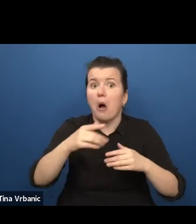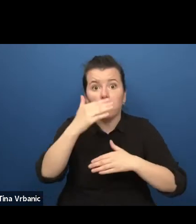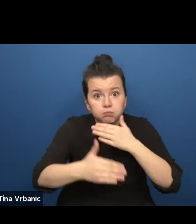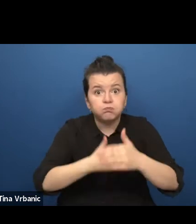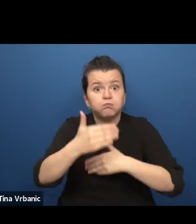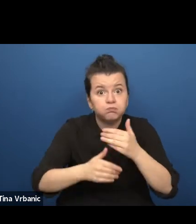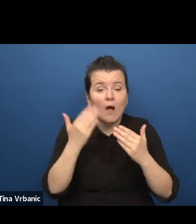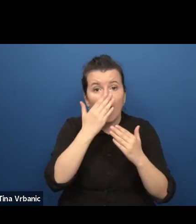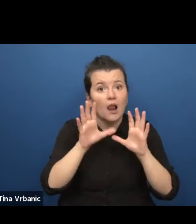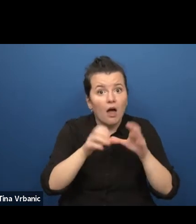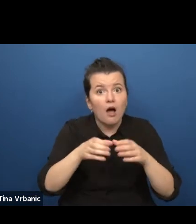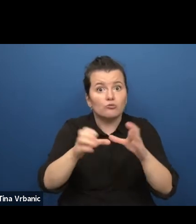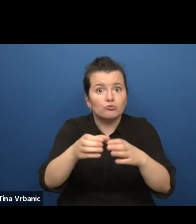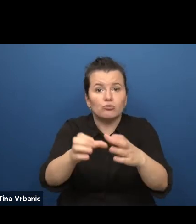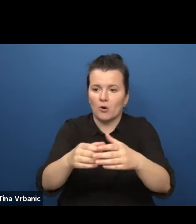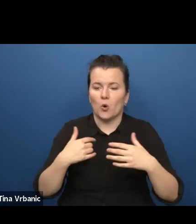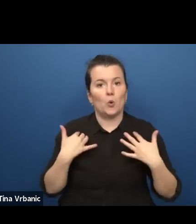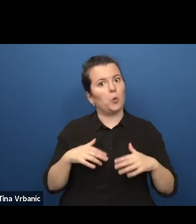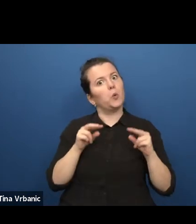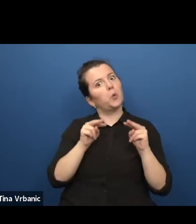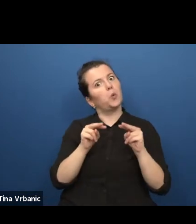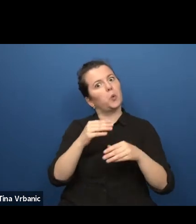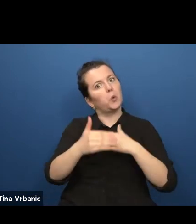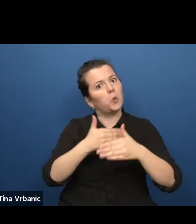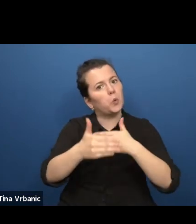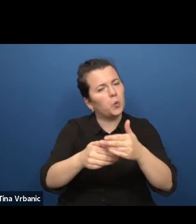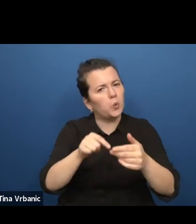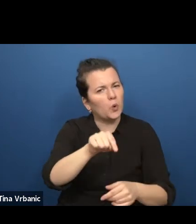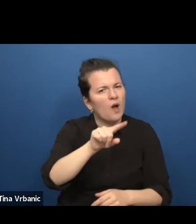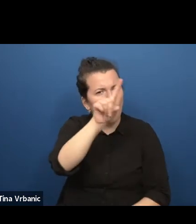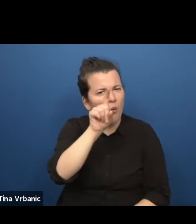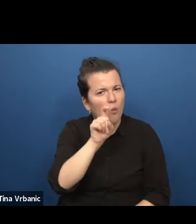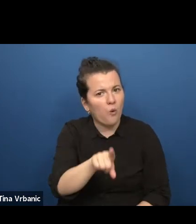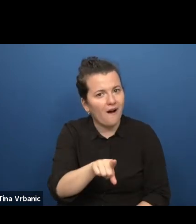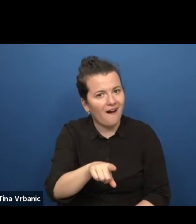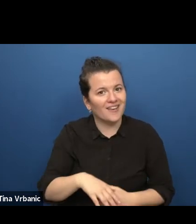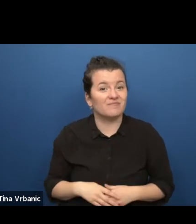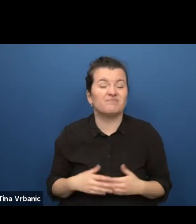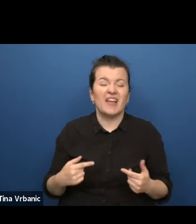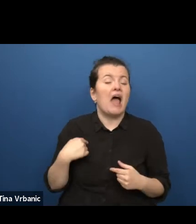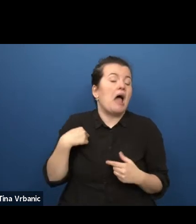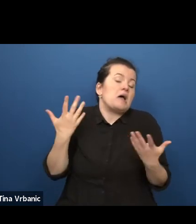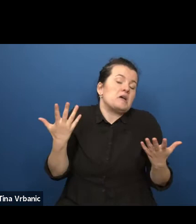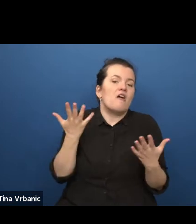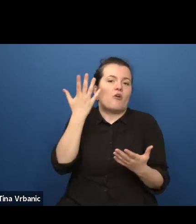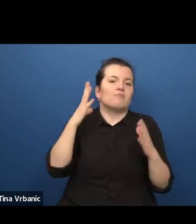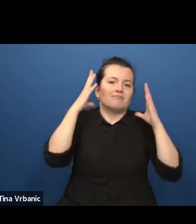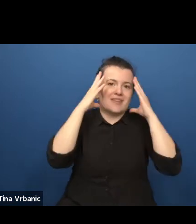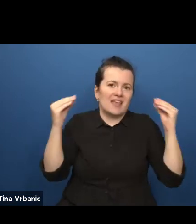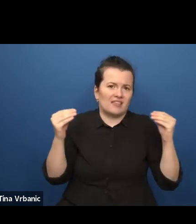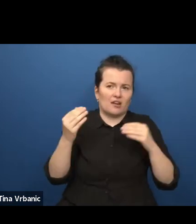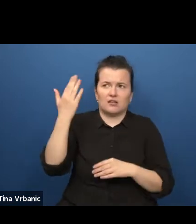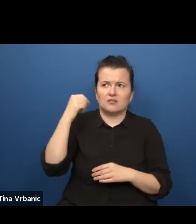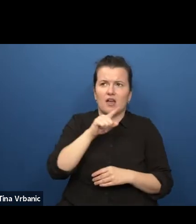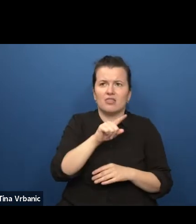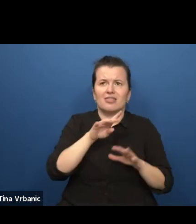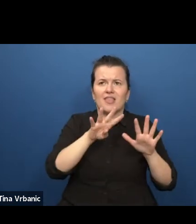As I mentioned in my opening, it stems at least in the Netherlands, from the seventies of last century.